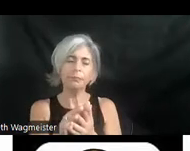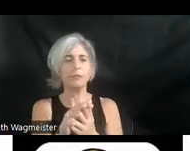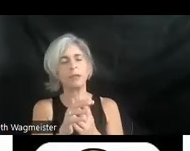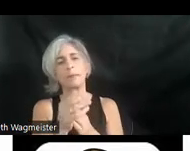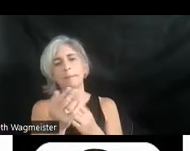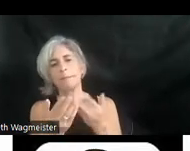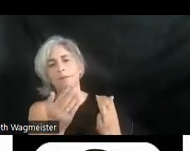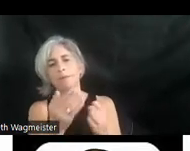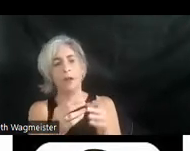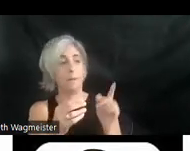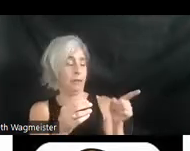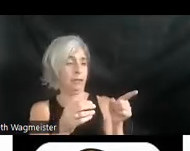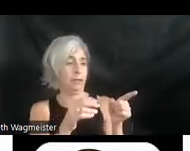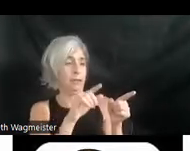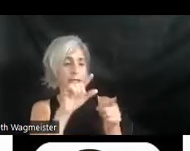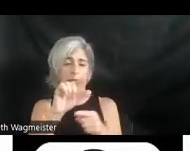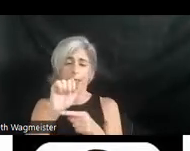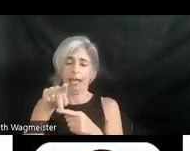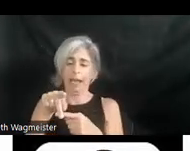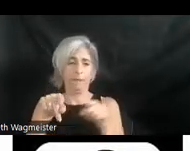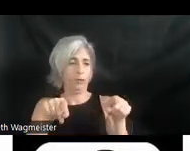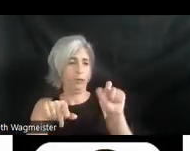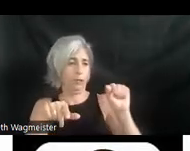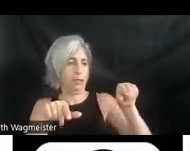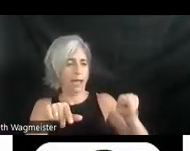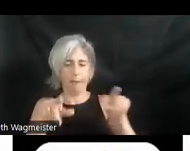go from gap to gap to gap, that kind of thing. You don't want to cover the dialogue.